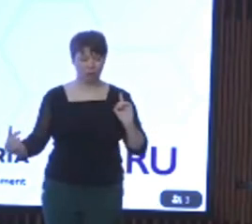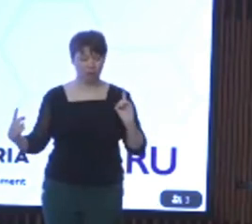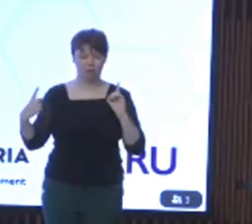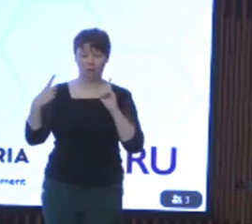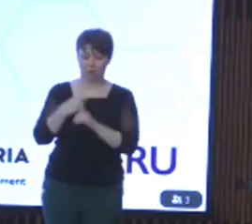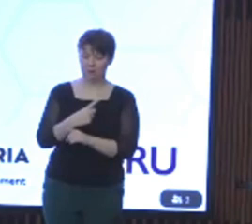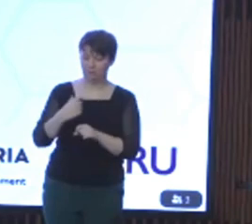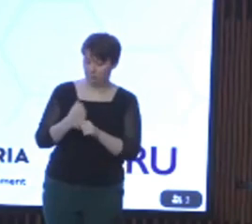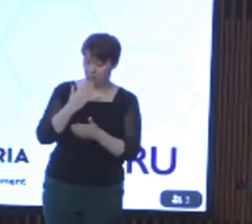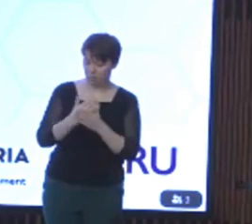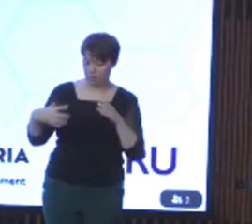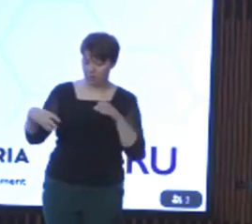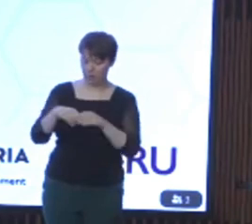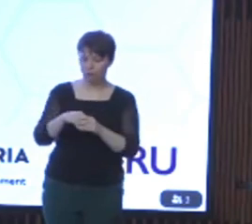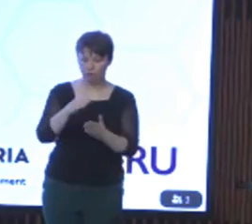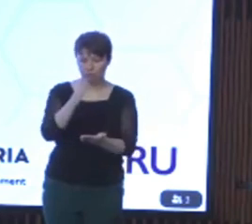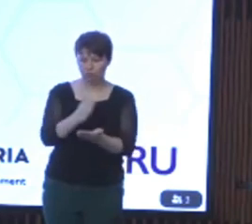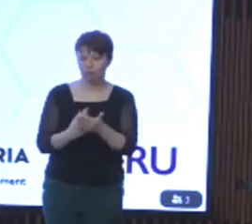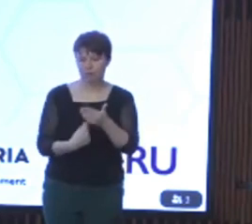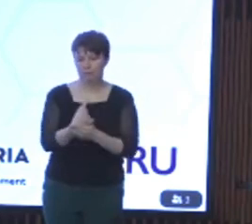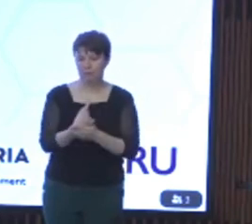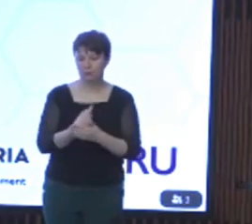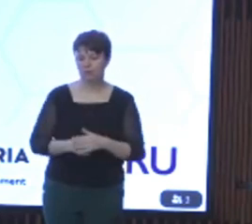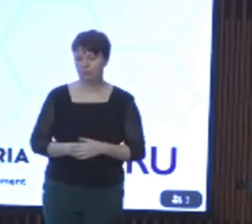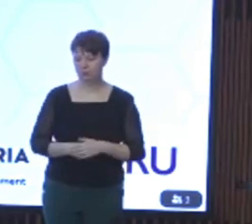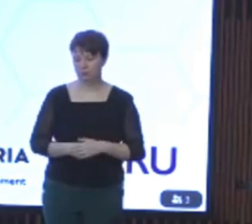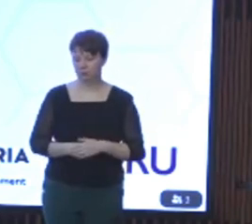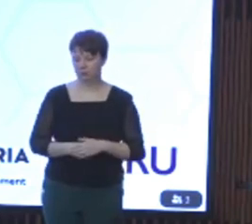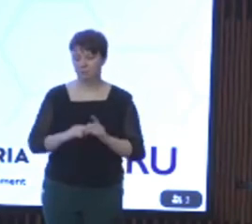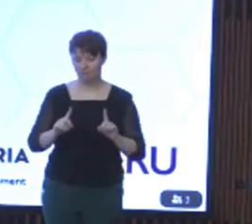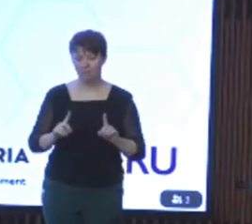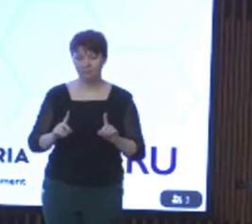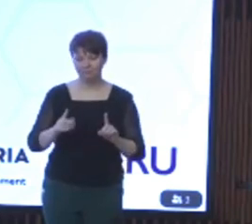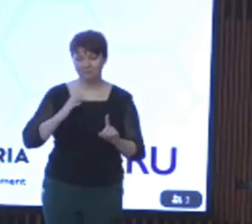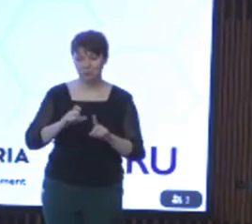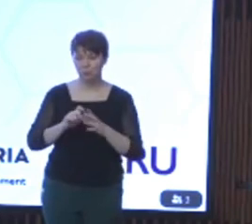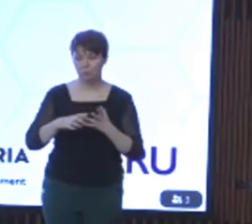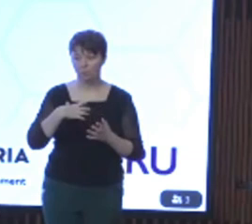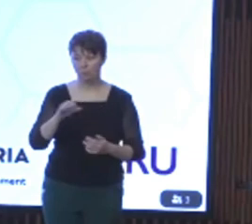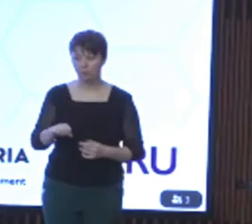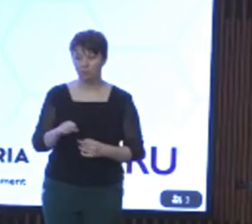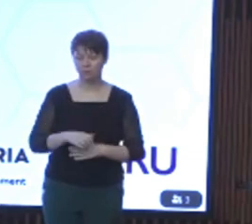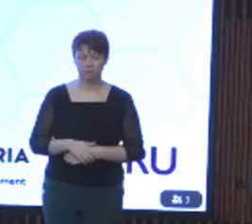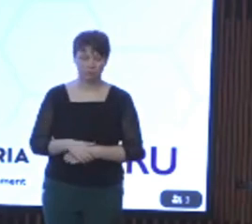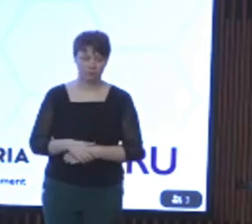inclusion a reality. But as we have heard there is still more to do and as advocates you continue